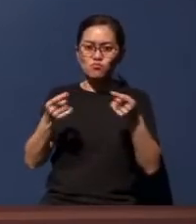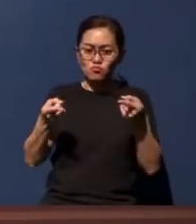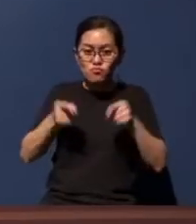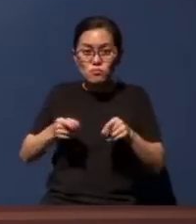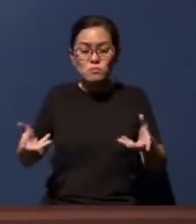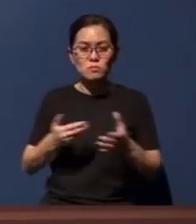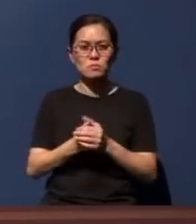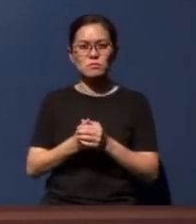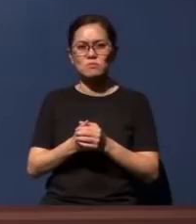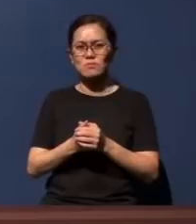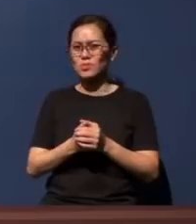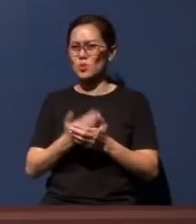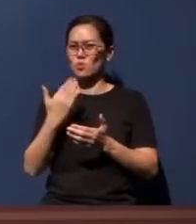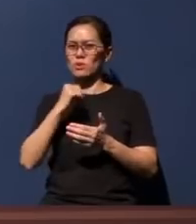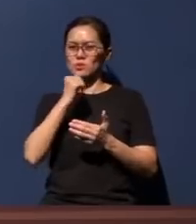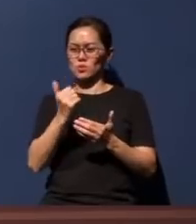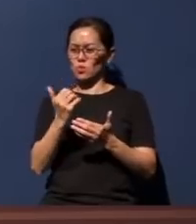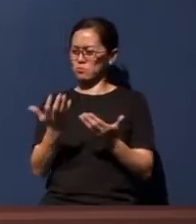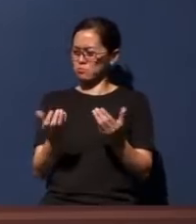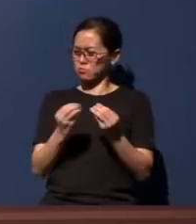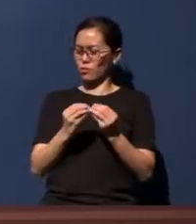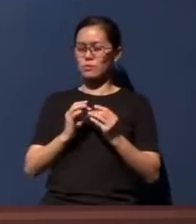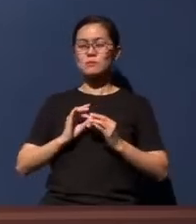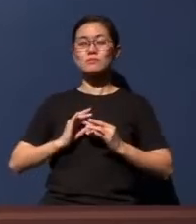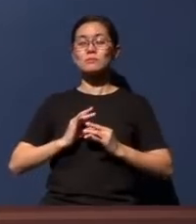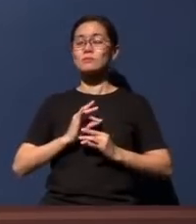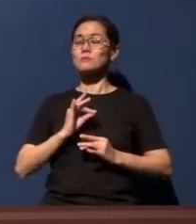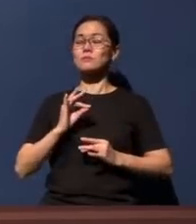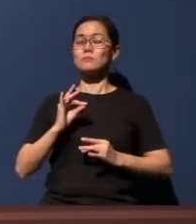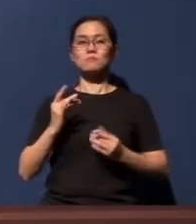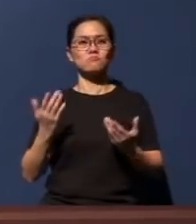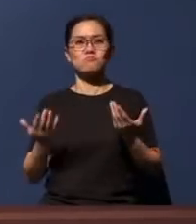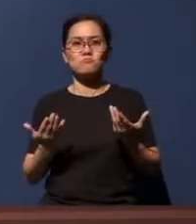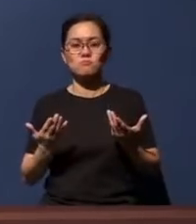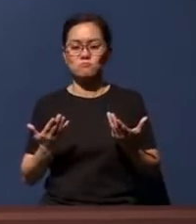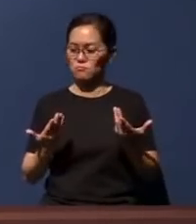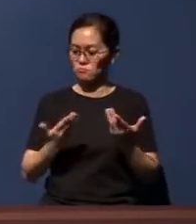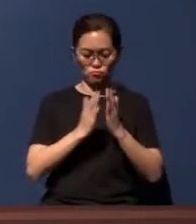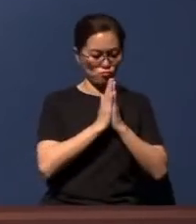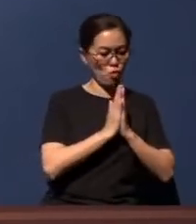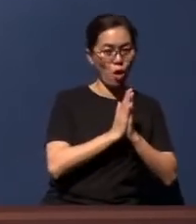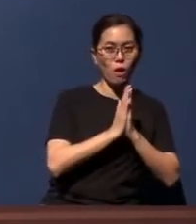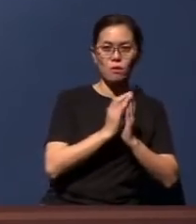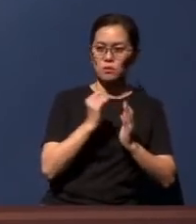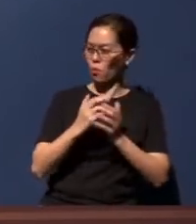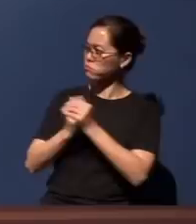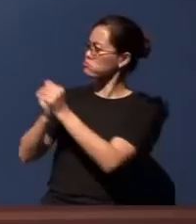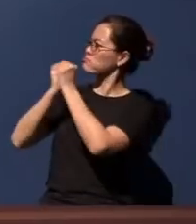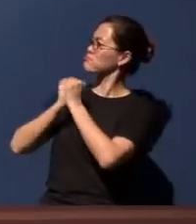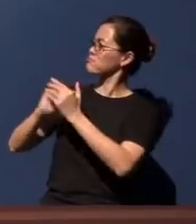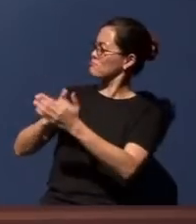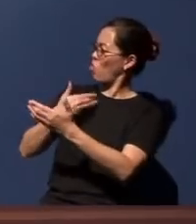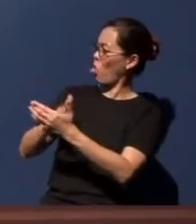something more spiritual, like perhaps through prayer or through worship in songs? Or something